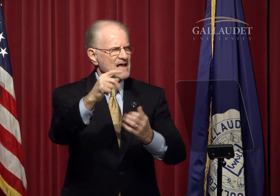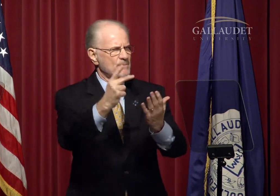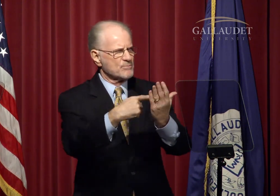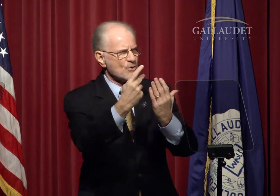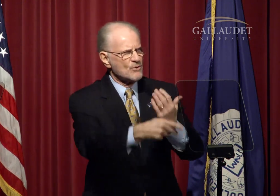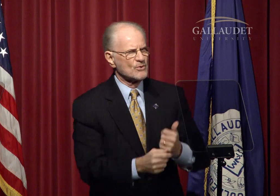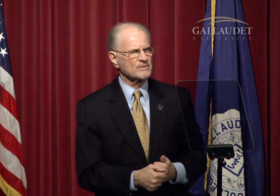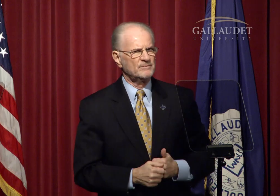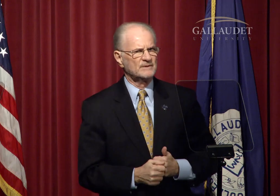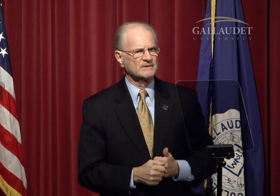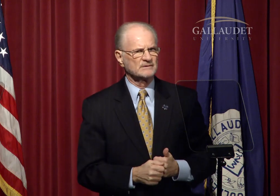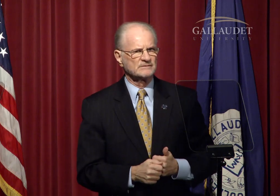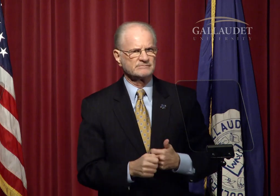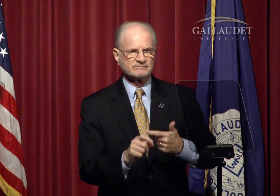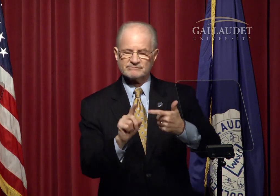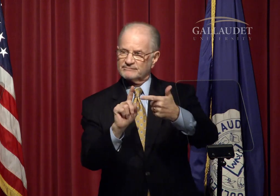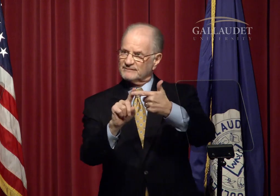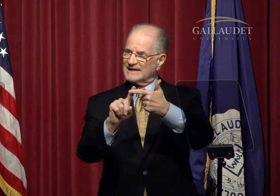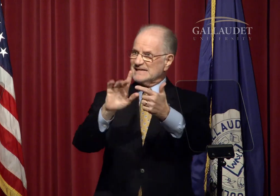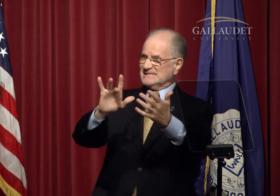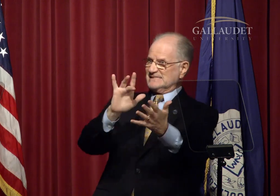and the MPA program,